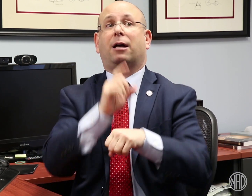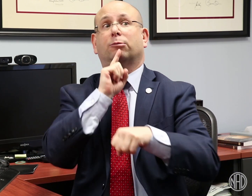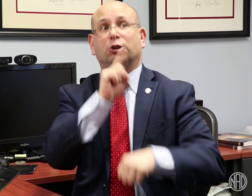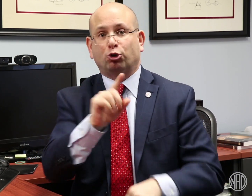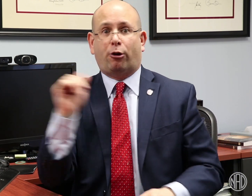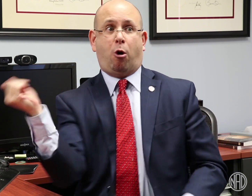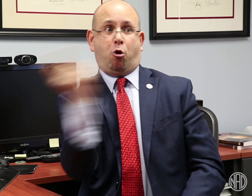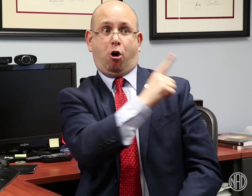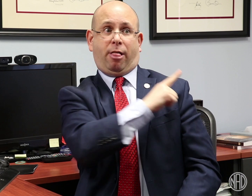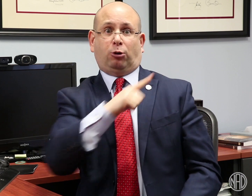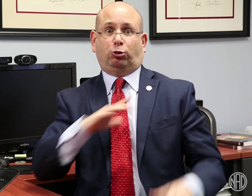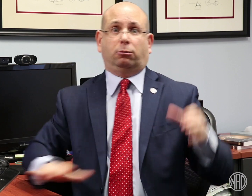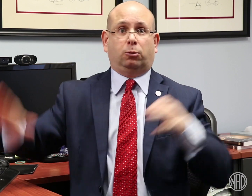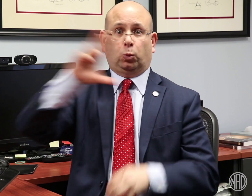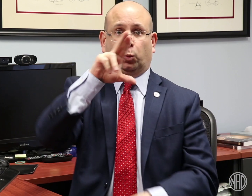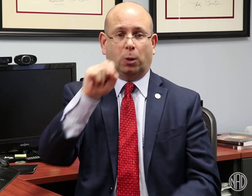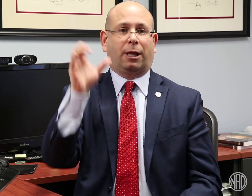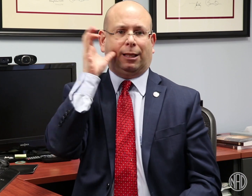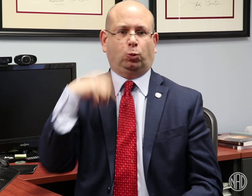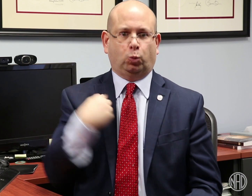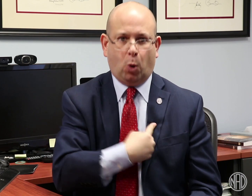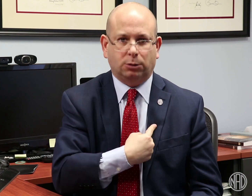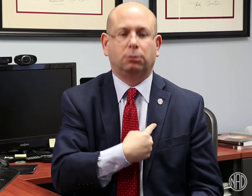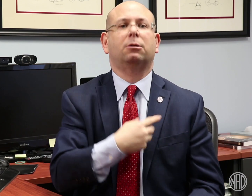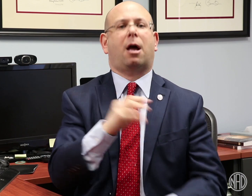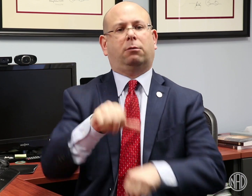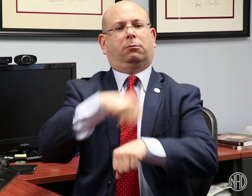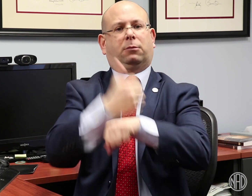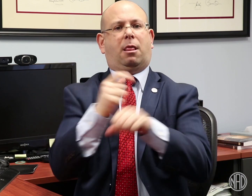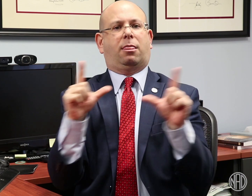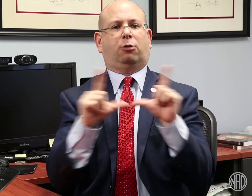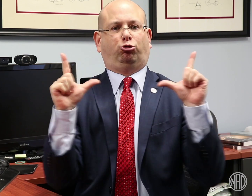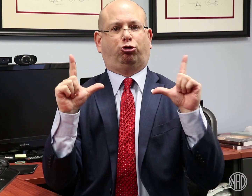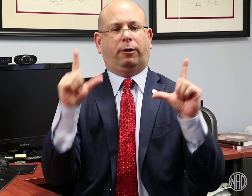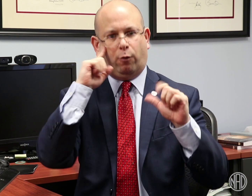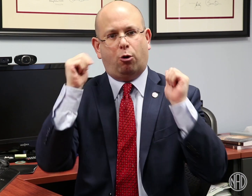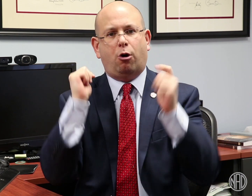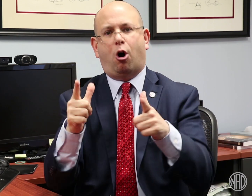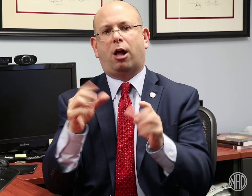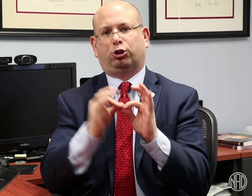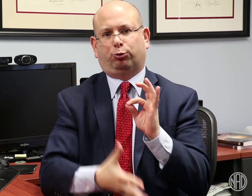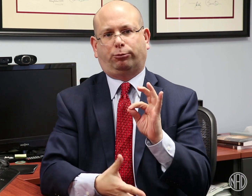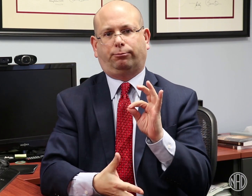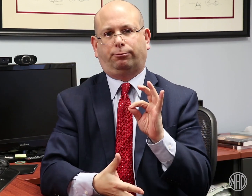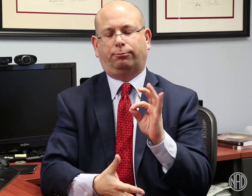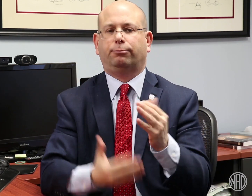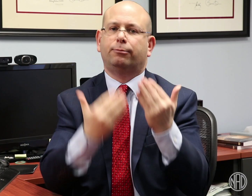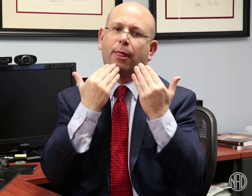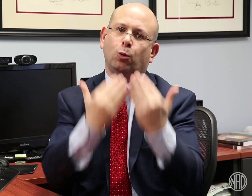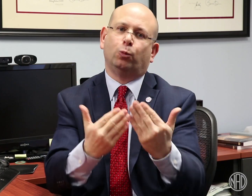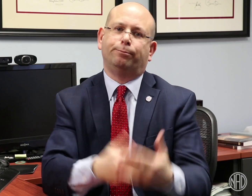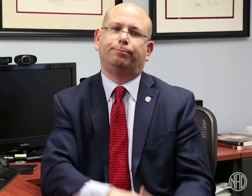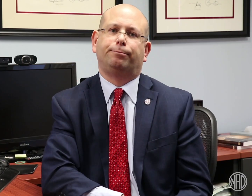We also need to work together to ask every state legislature to pass a law requiring licensure of all interpreters. Thank you.